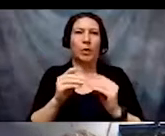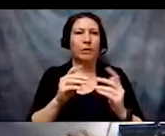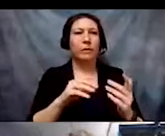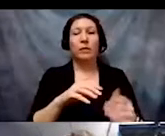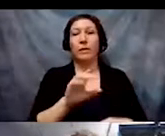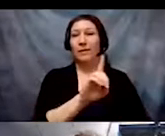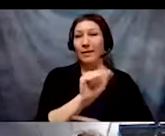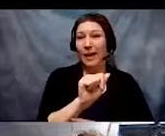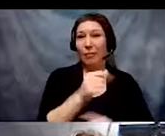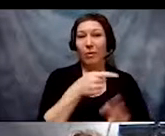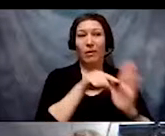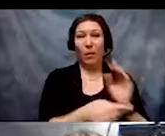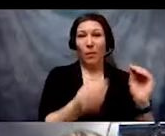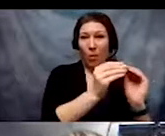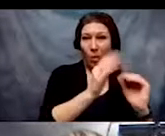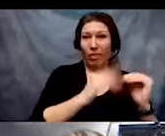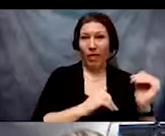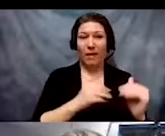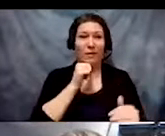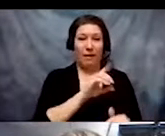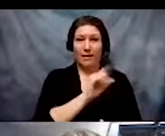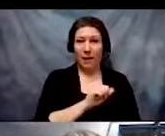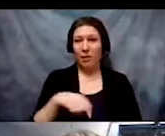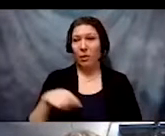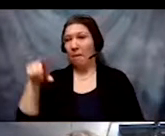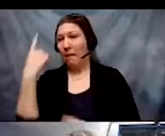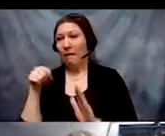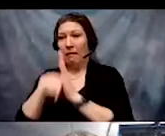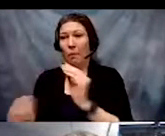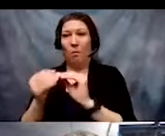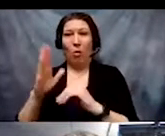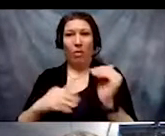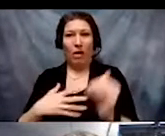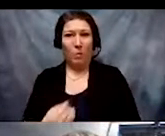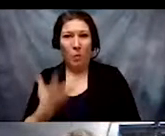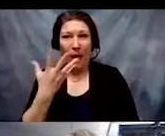just one's racial identity alone. For example, we should